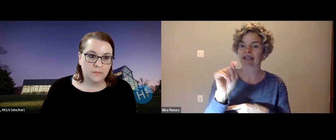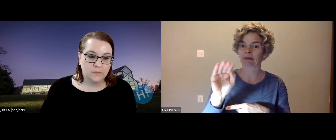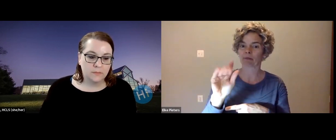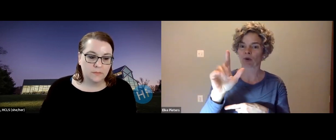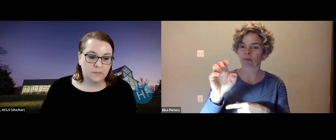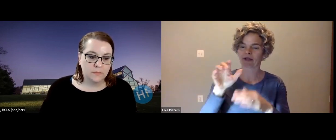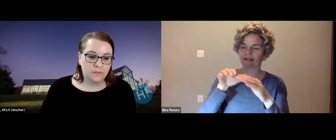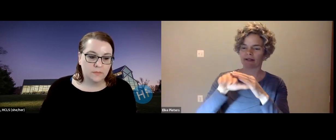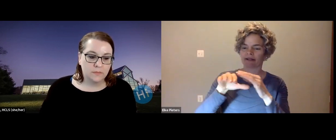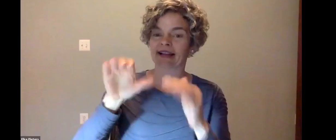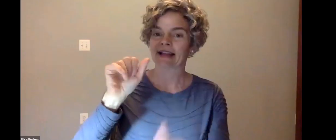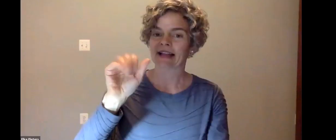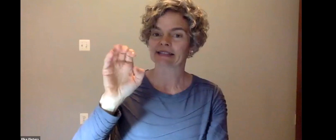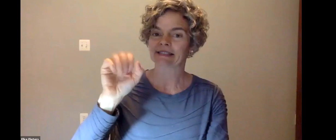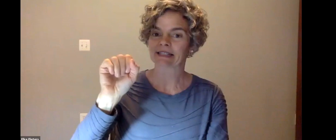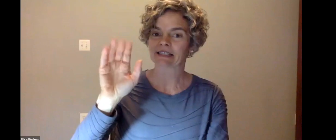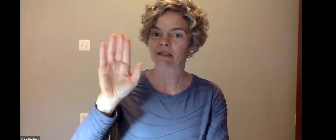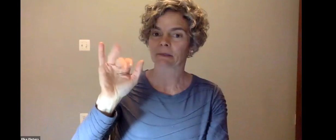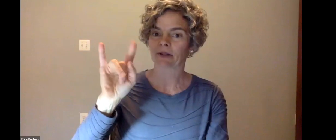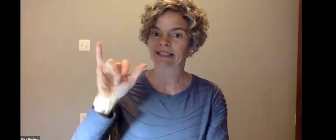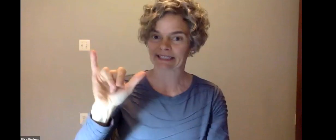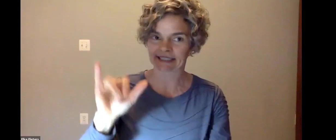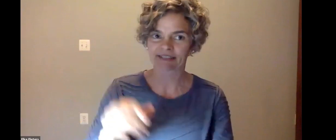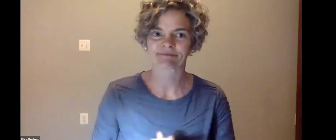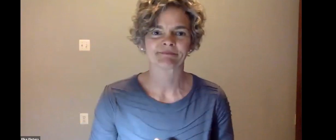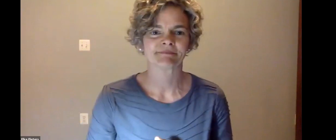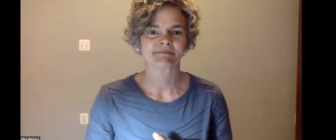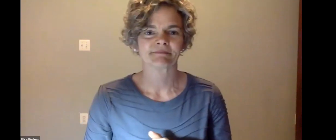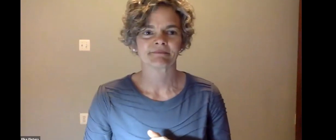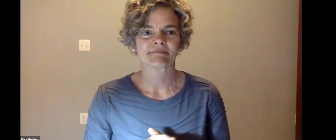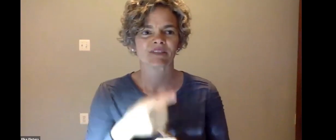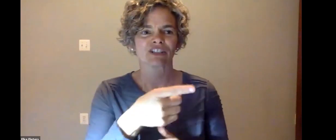who graduated from IIT and is currently the senior project